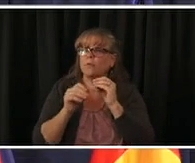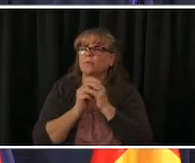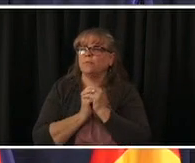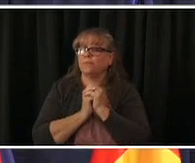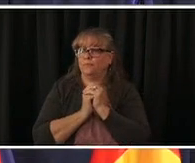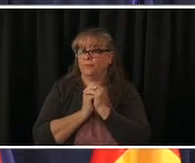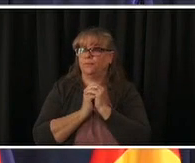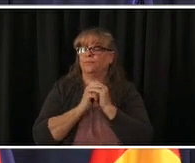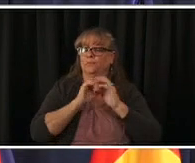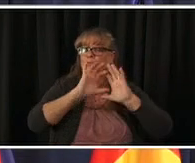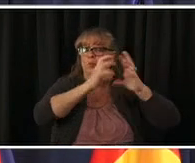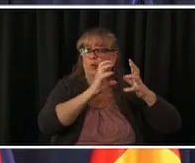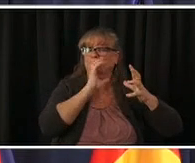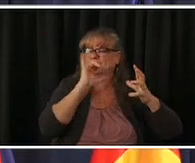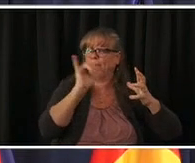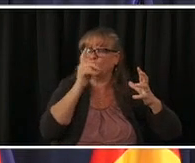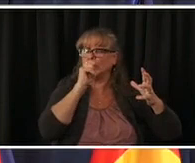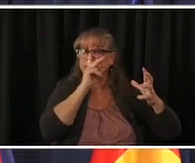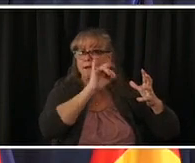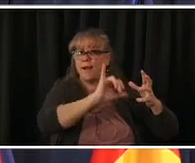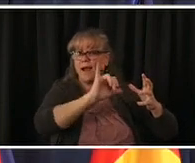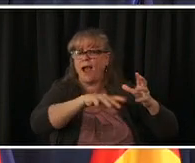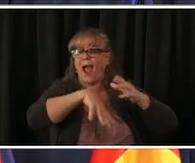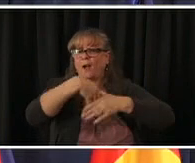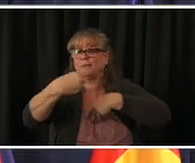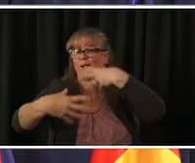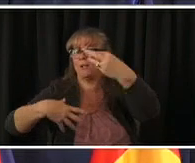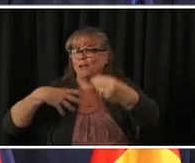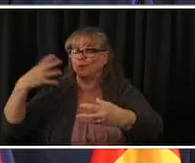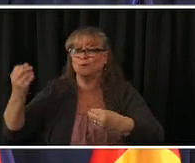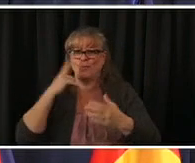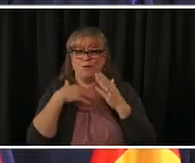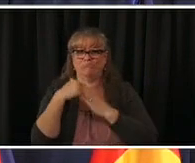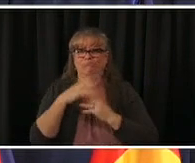governor steve steger from nine news uh you had mentioned the issue at dick's sporting goods park